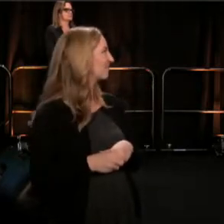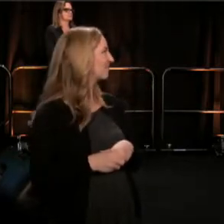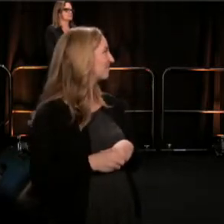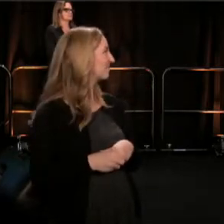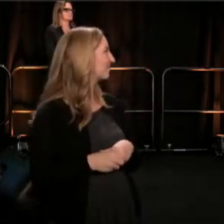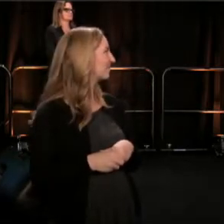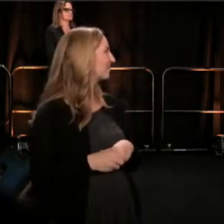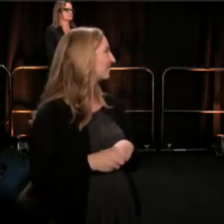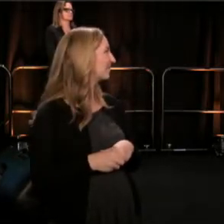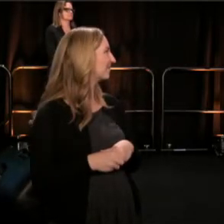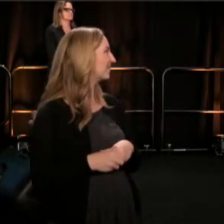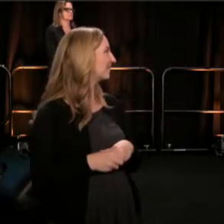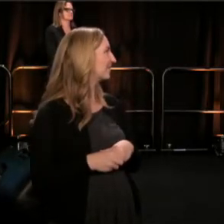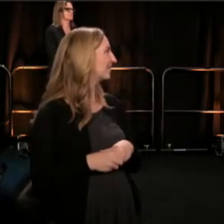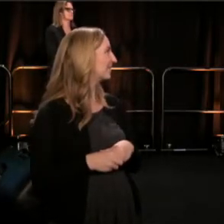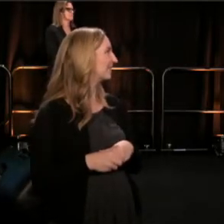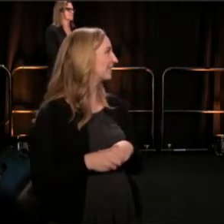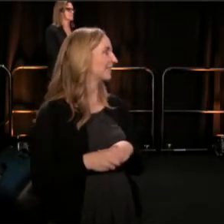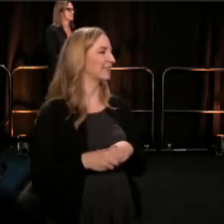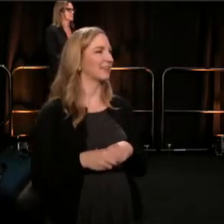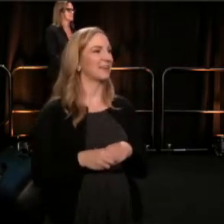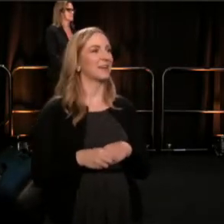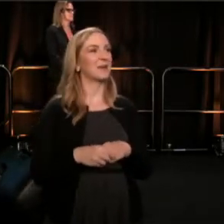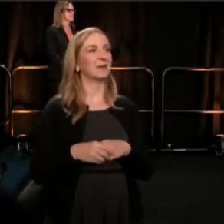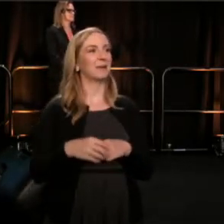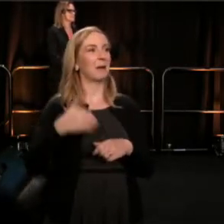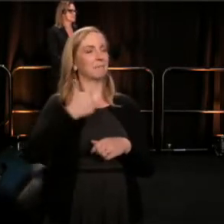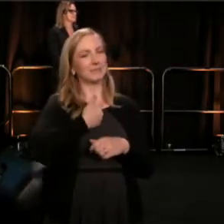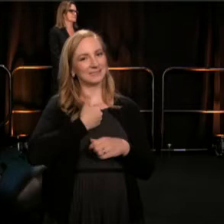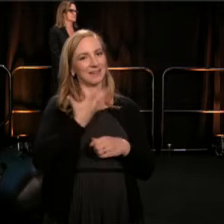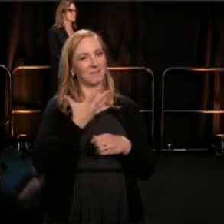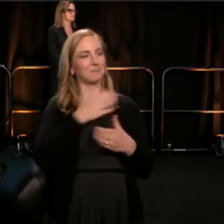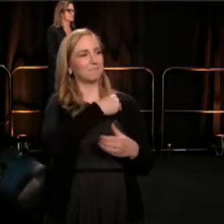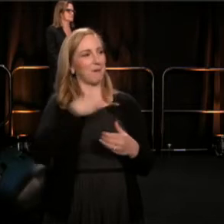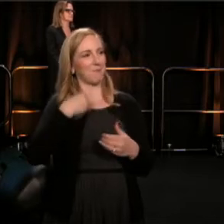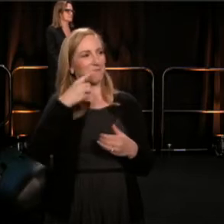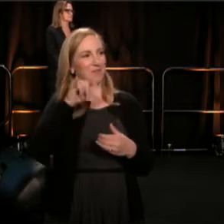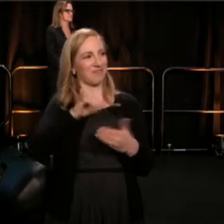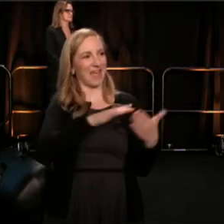(Megan) So on behalf of that great community and a tireless host committee, we welcome you.